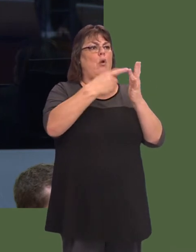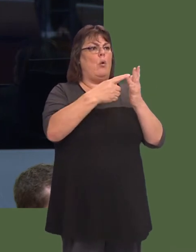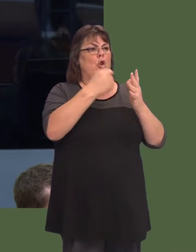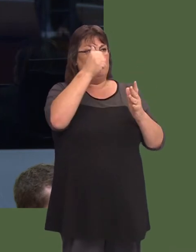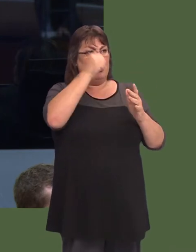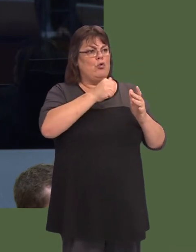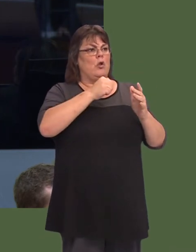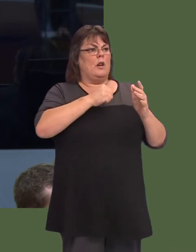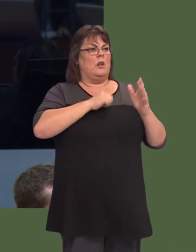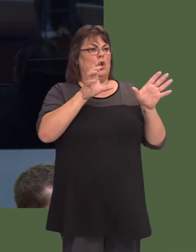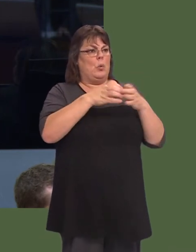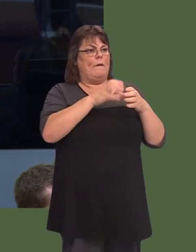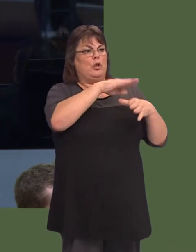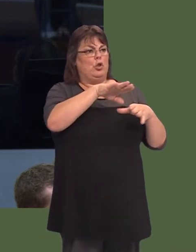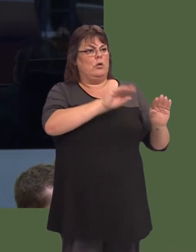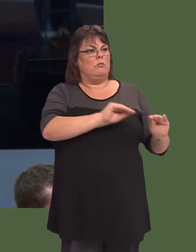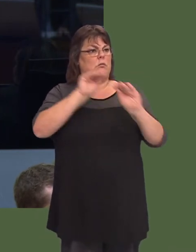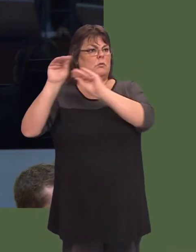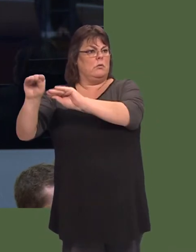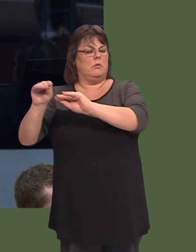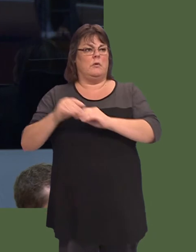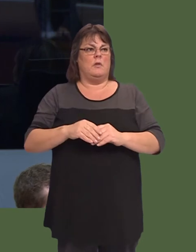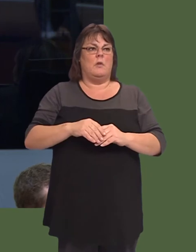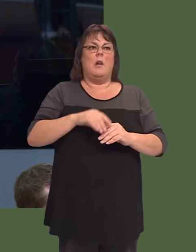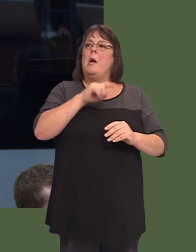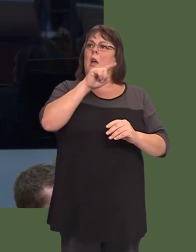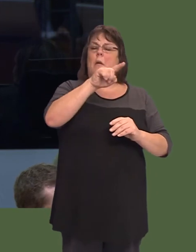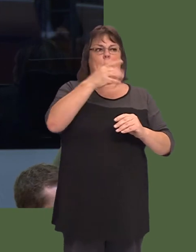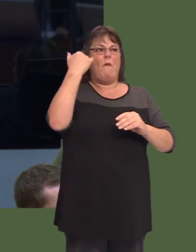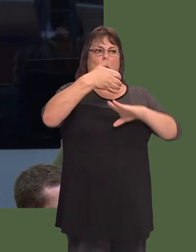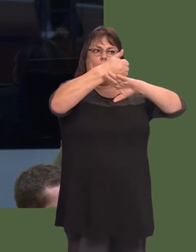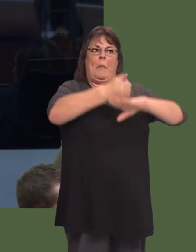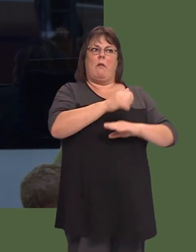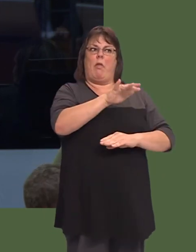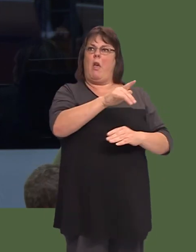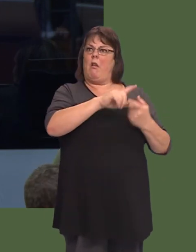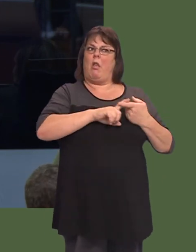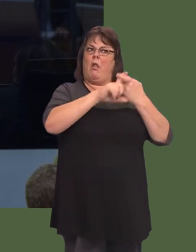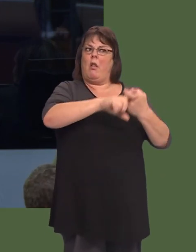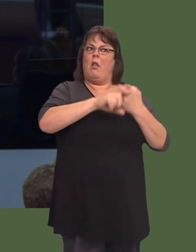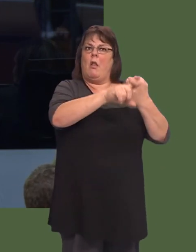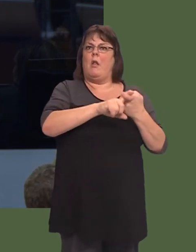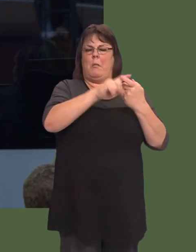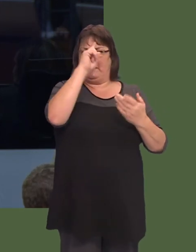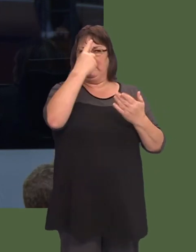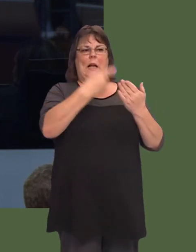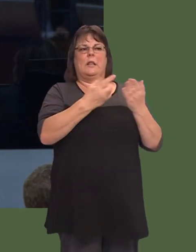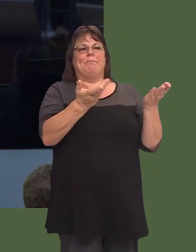ar y pryd trwy Gymru gyfan yn Nhreforys, ond nid oedd hynnyín ddigon i gadwír uned yn Nhreforys; aeth hi i Gaerdydd.